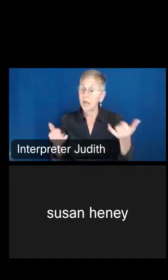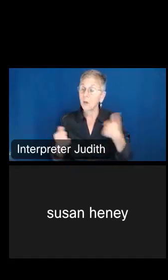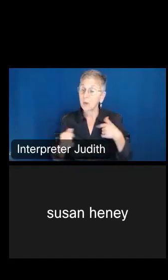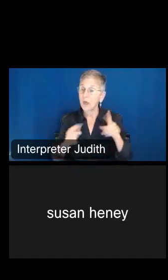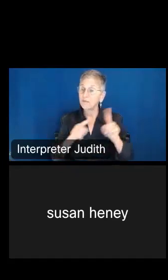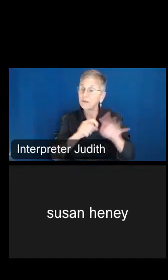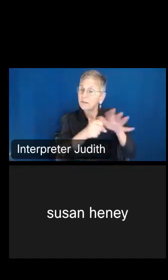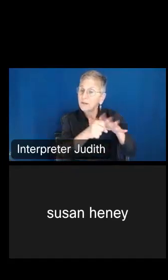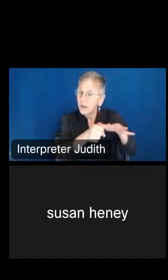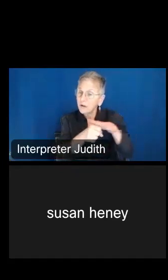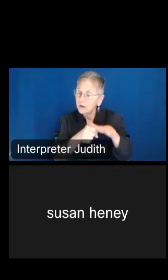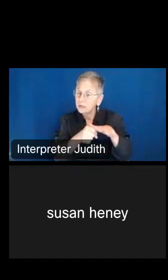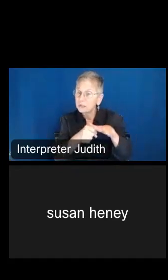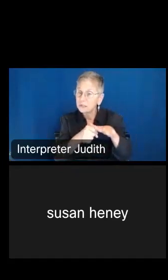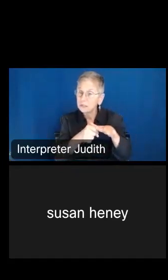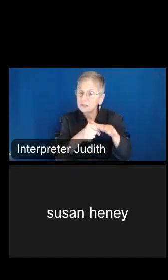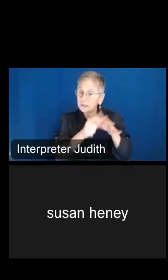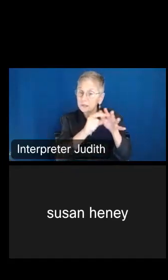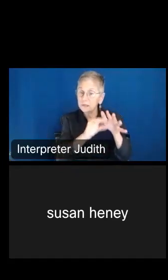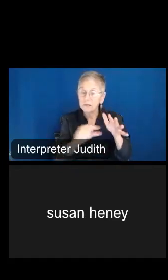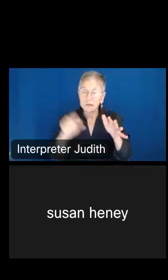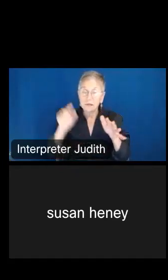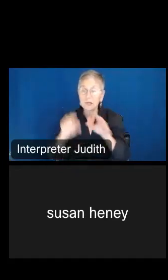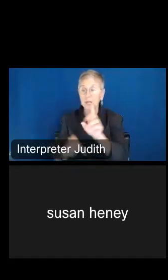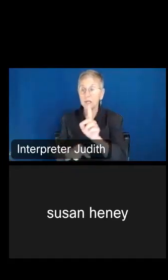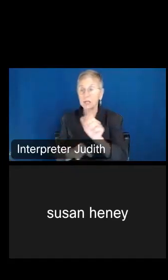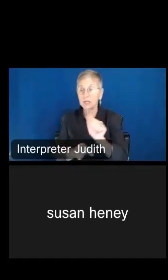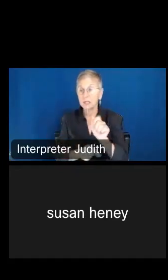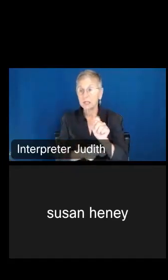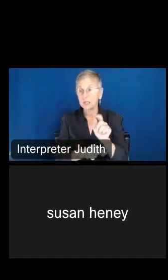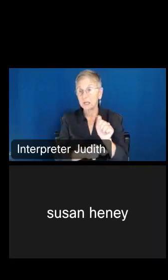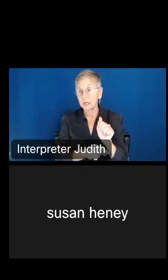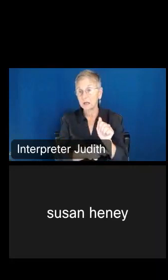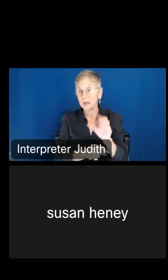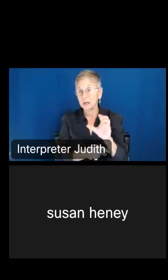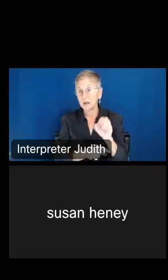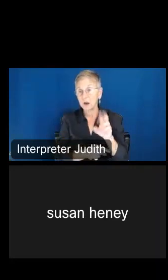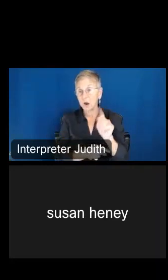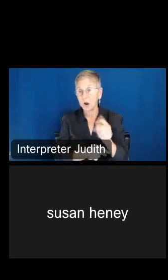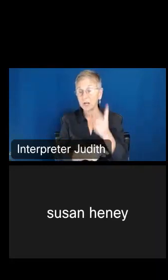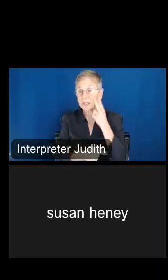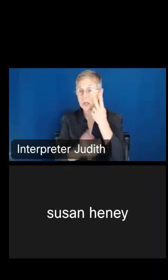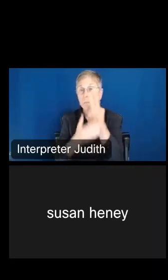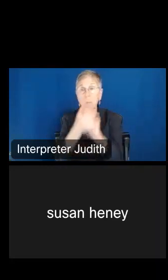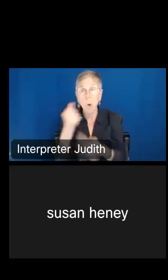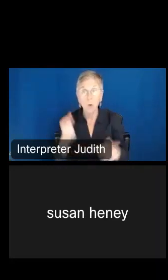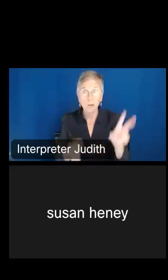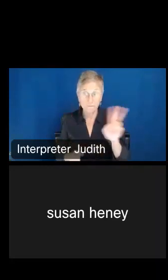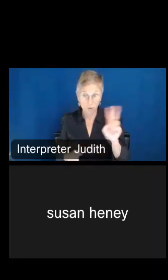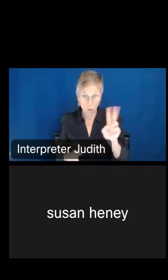up to tab over to our Data Cart, where we can see both of those variables boxes, and